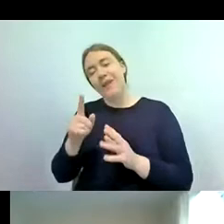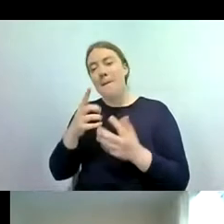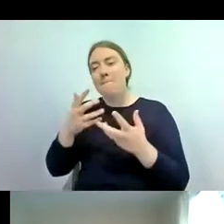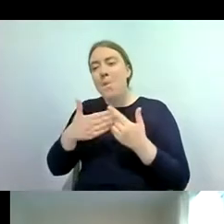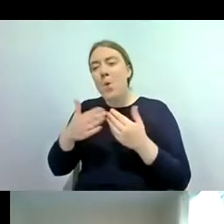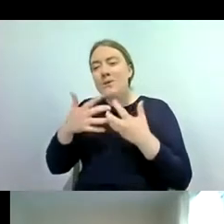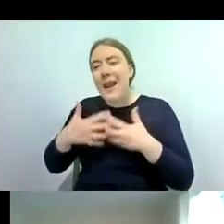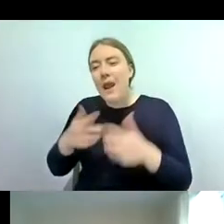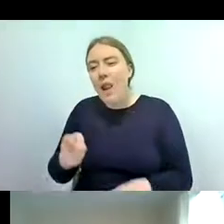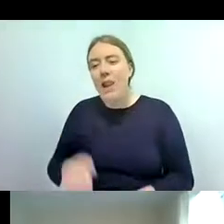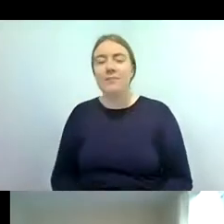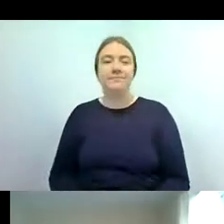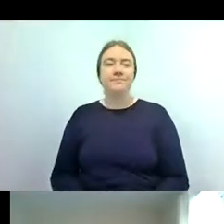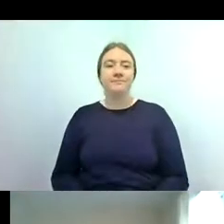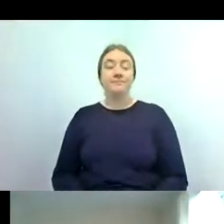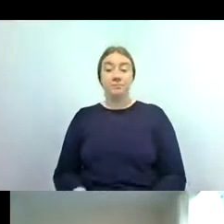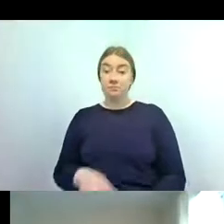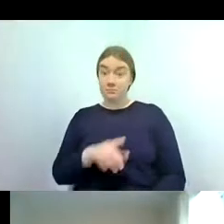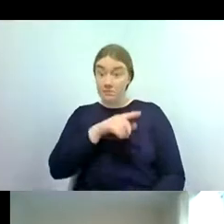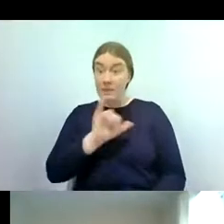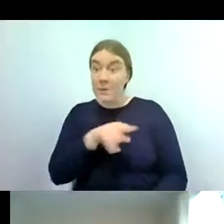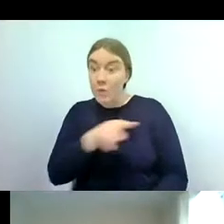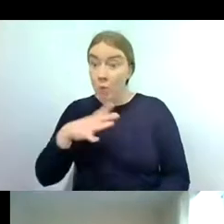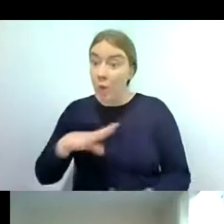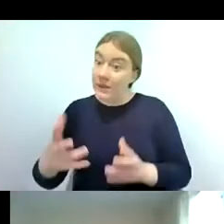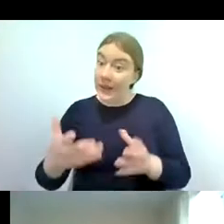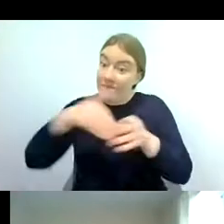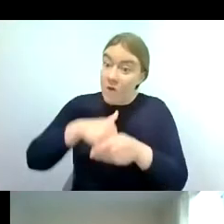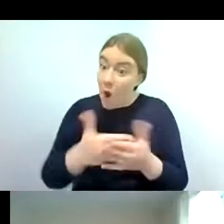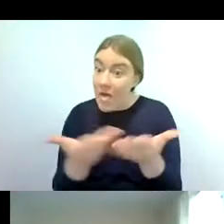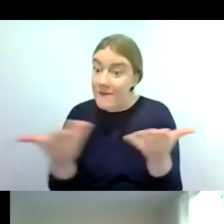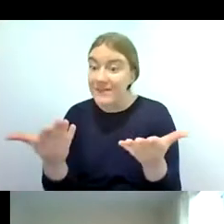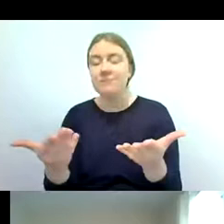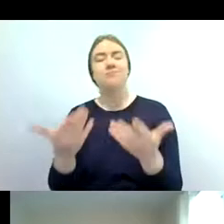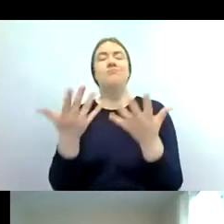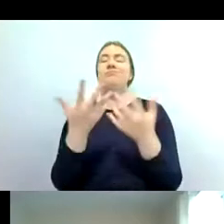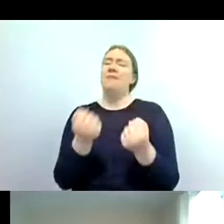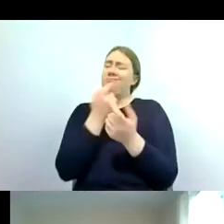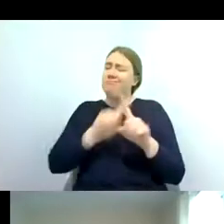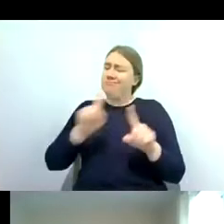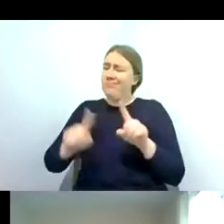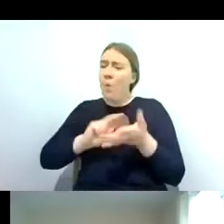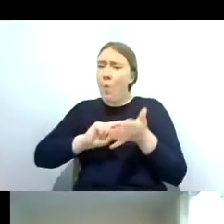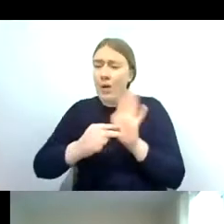so if you want to get involved with riverfly different organizations offer training sessions